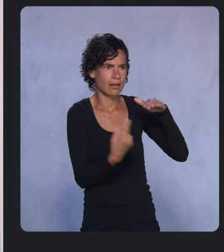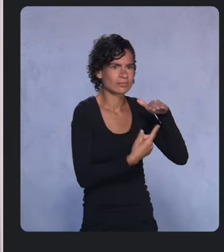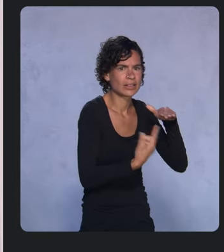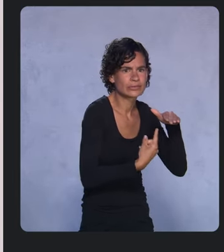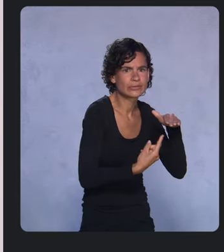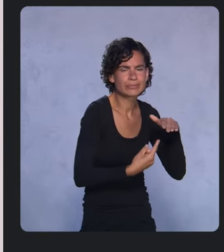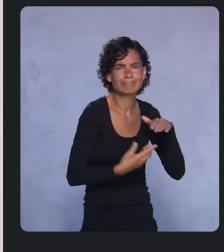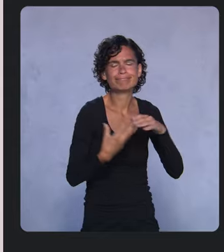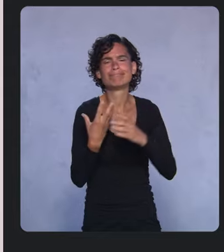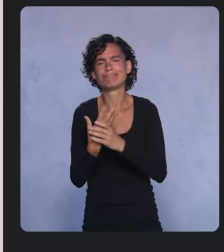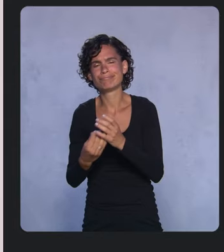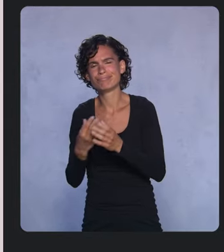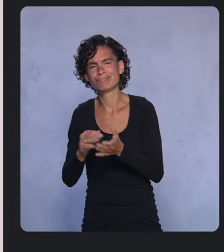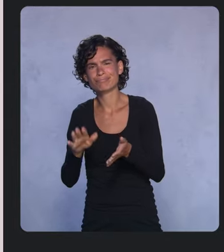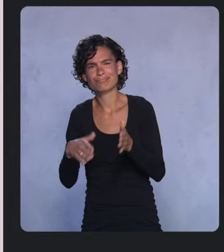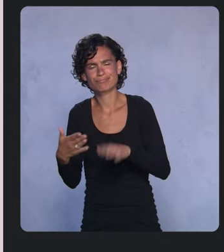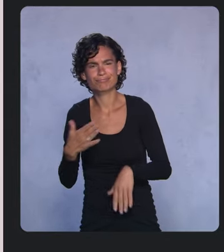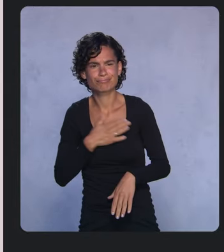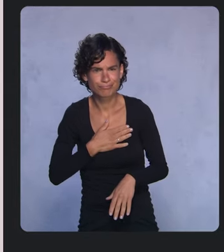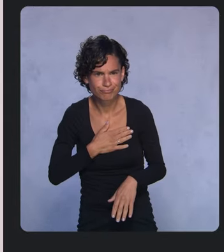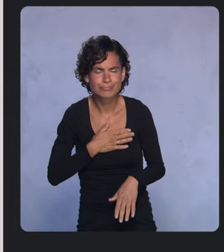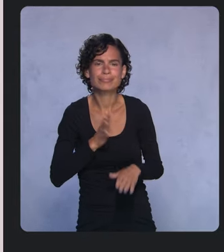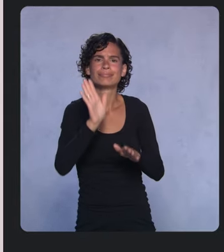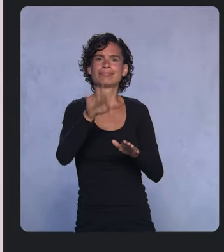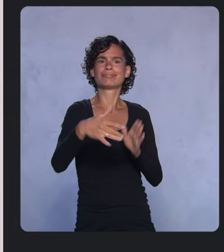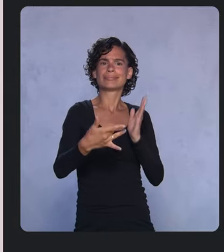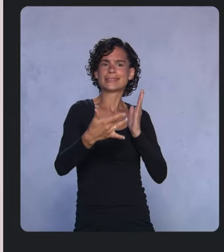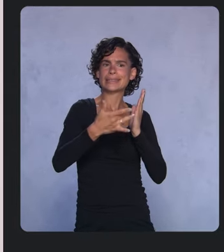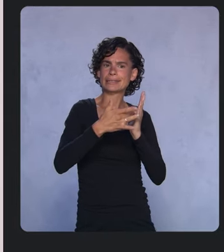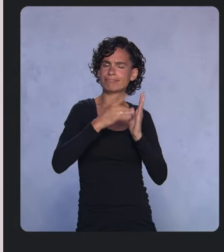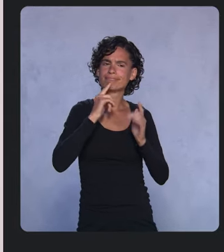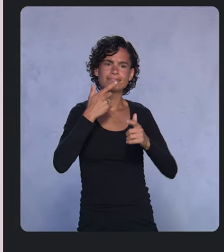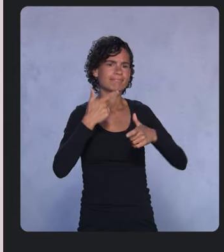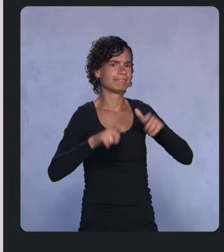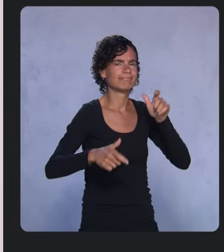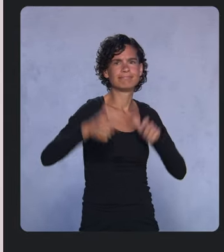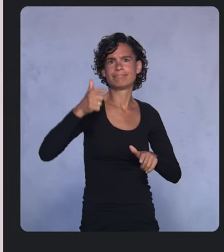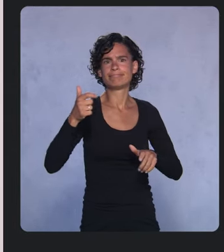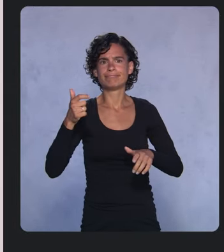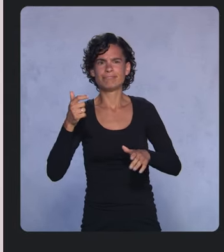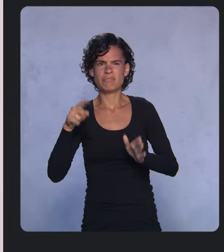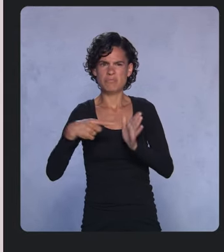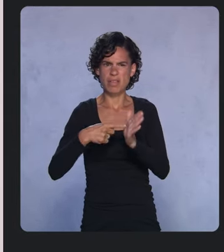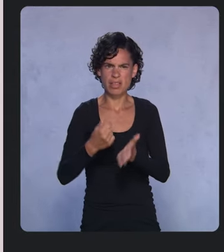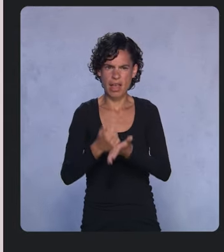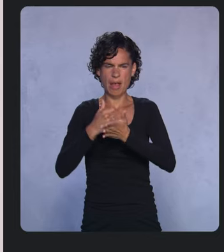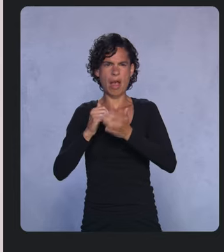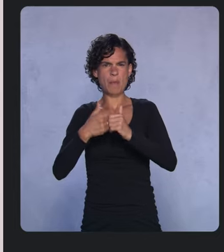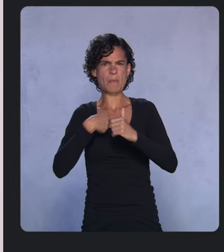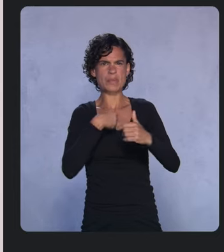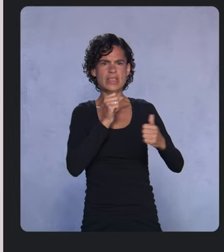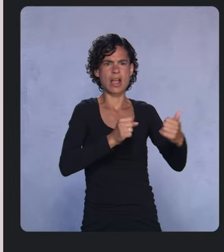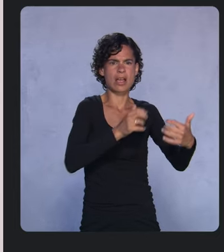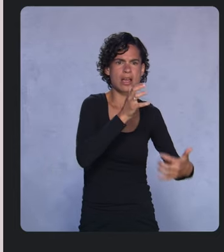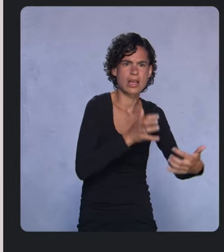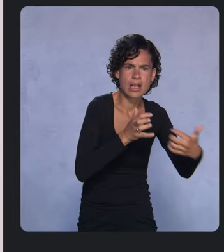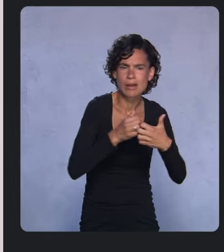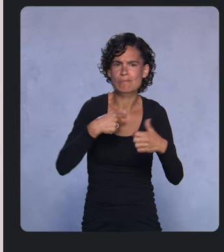But technology has played a significant role in helping us adapt to these challenges, allowing us to do everything from ordering groceries